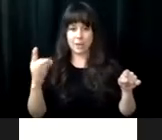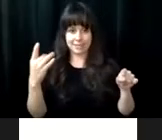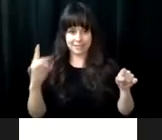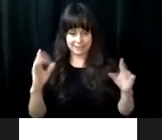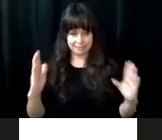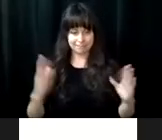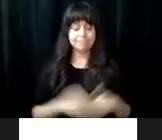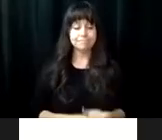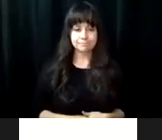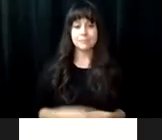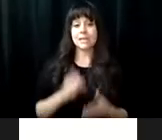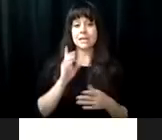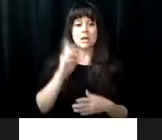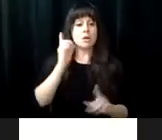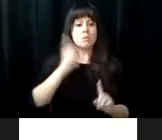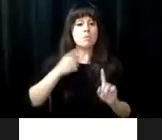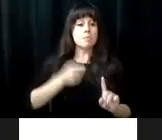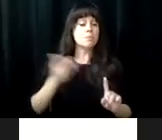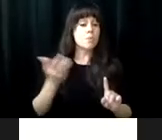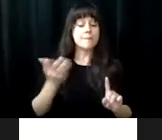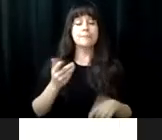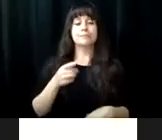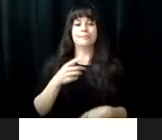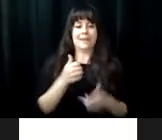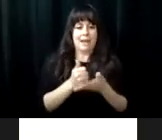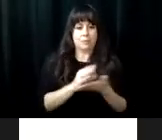students who are blind or vision impaired between the ages of 14 and